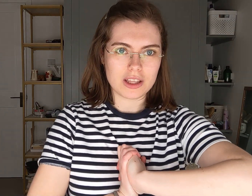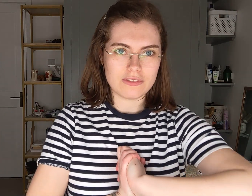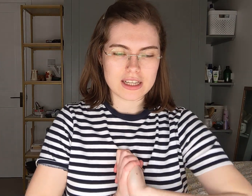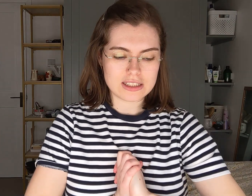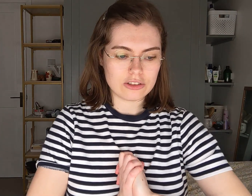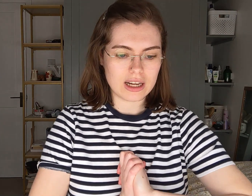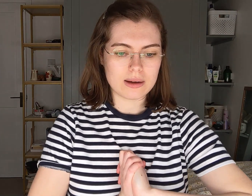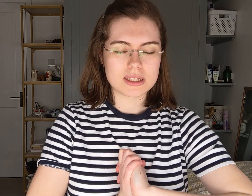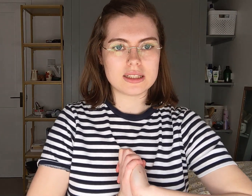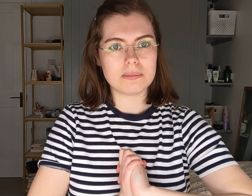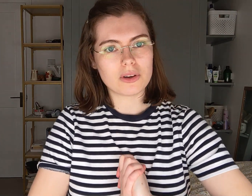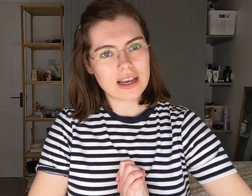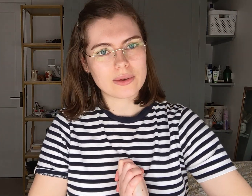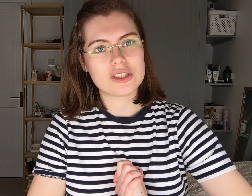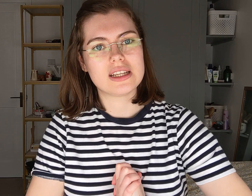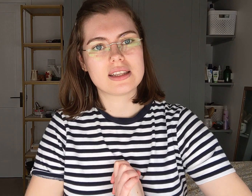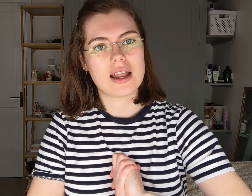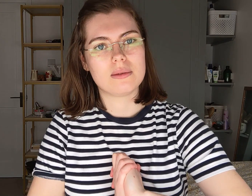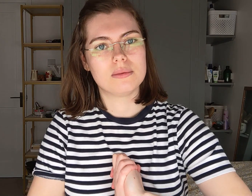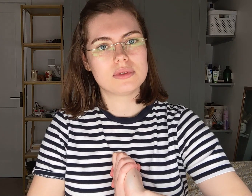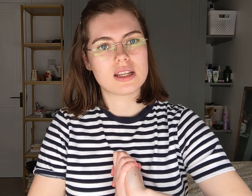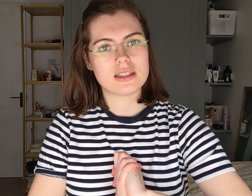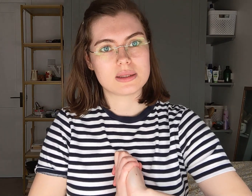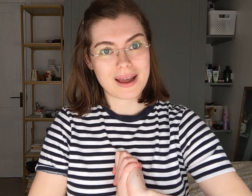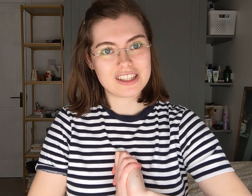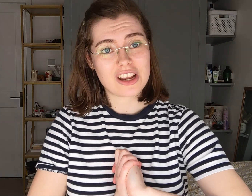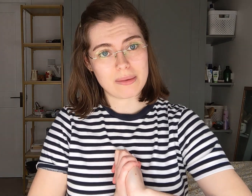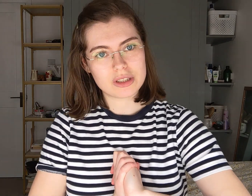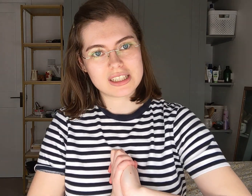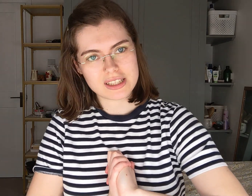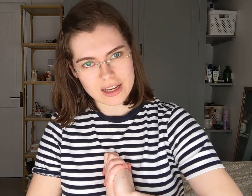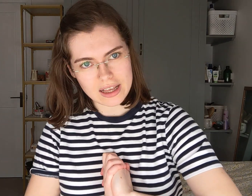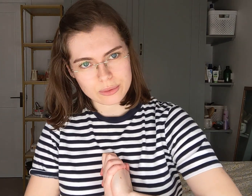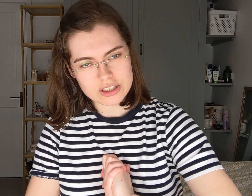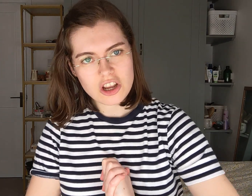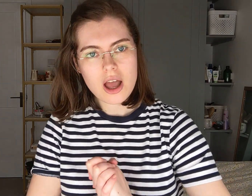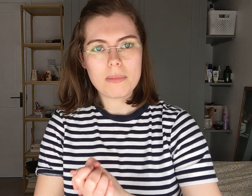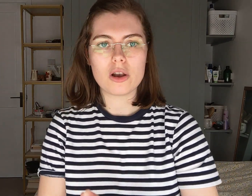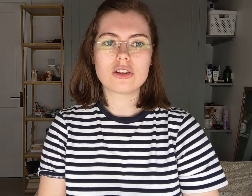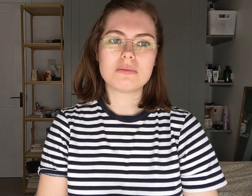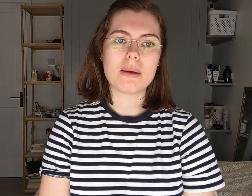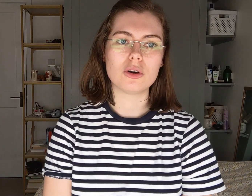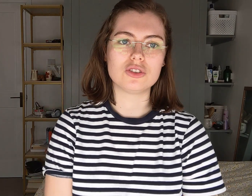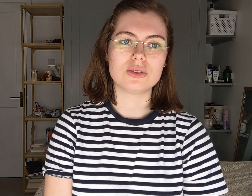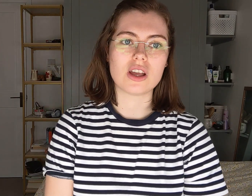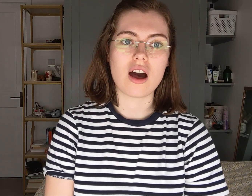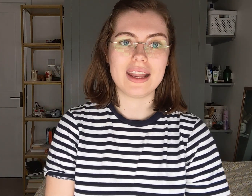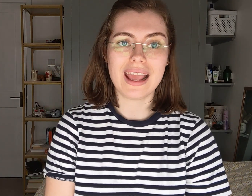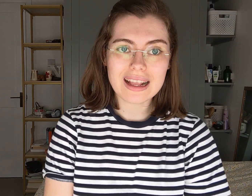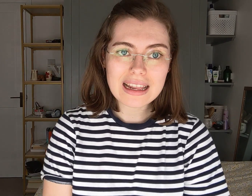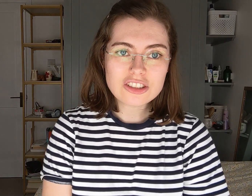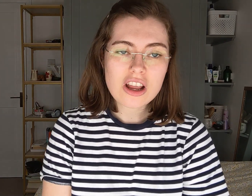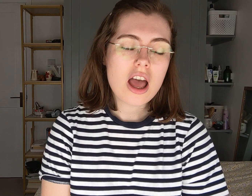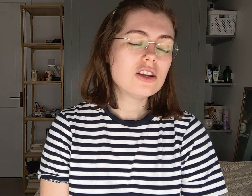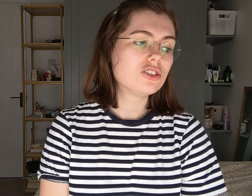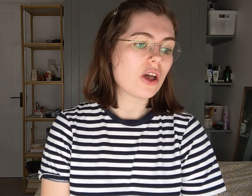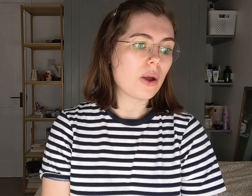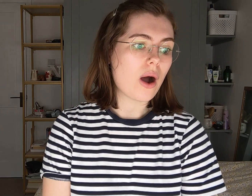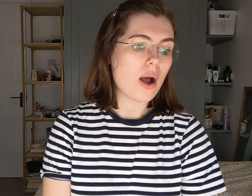of my university degree. I'm studying modern languages and I'm studying Spanish and British Sign Language. But a lot of my modules are in English, so I